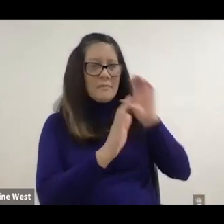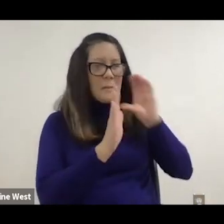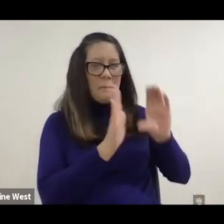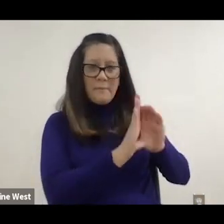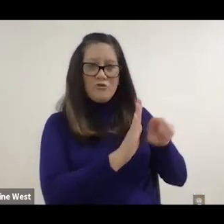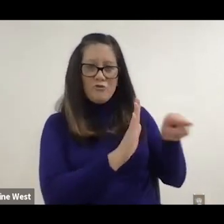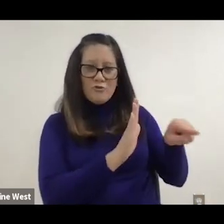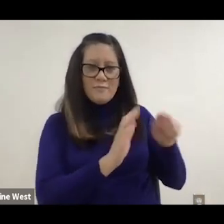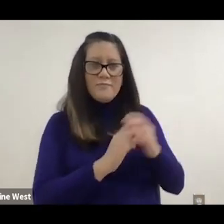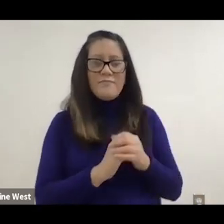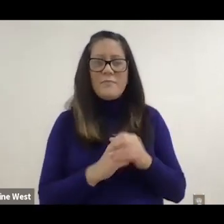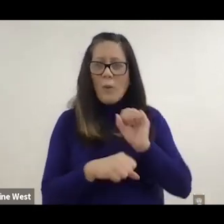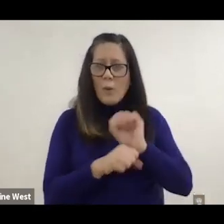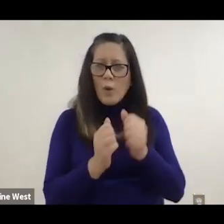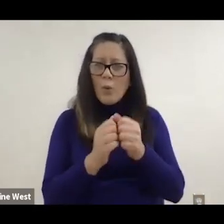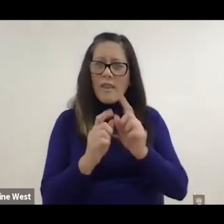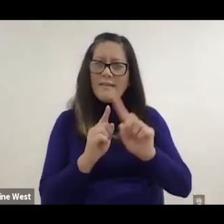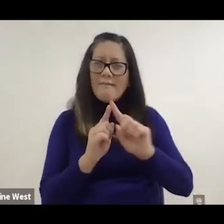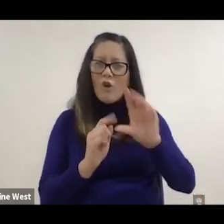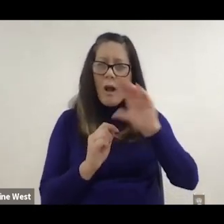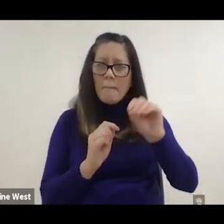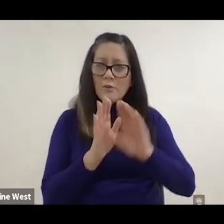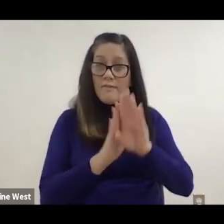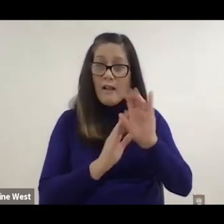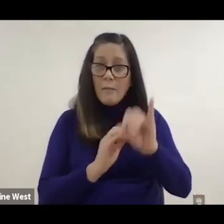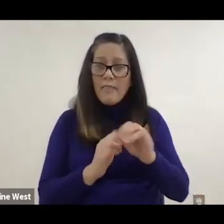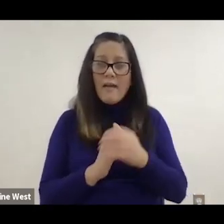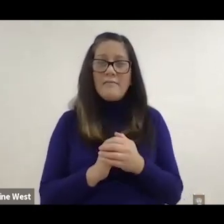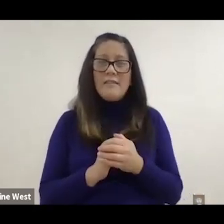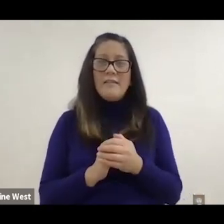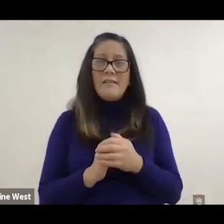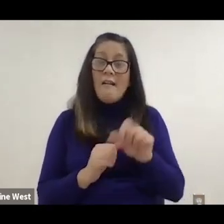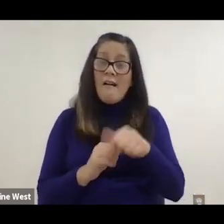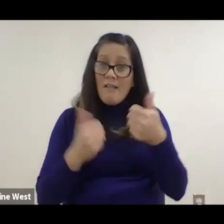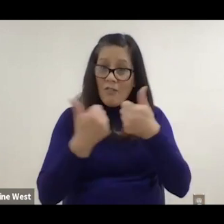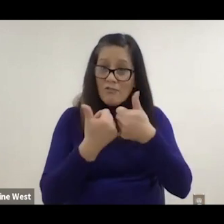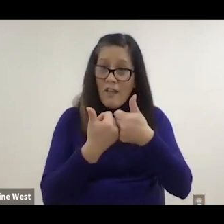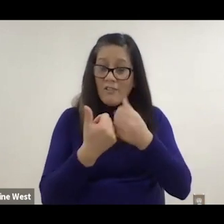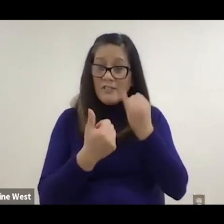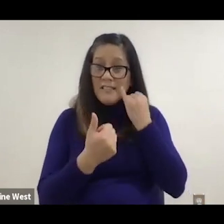companies develop that the other challenge is Have you ever seen an ultrasound or